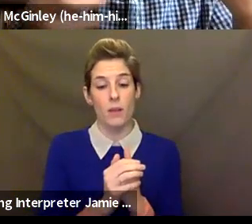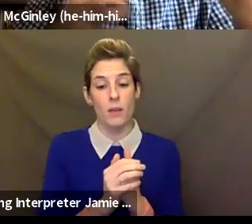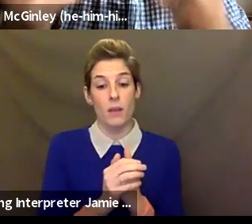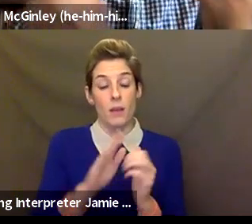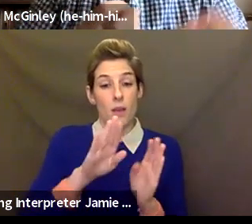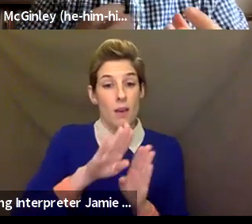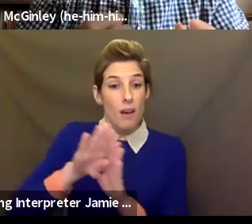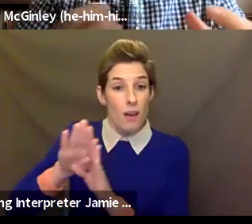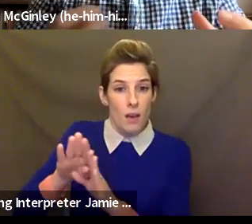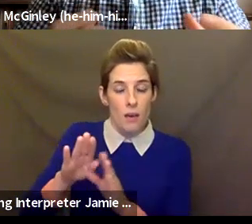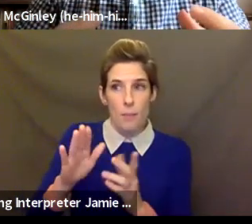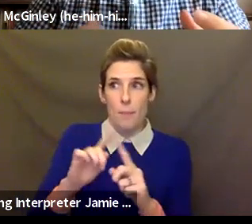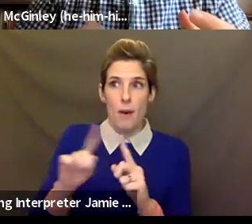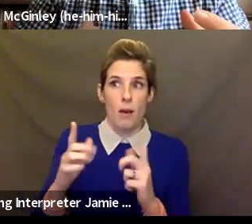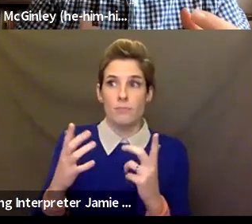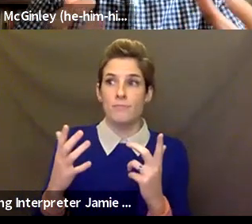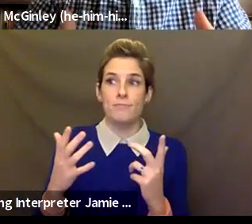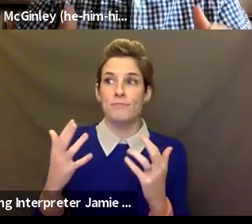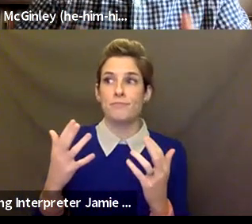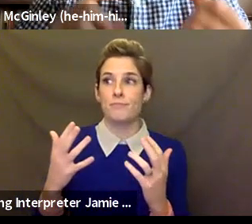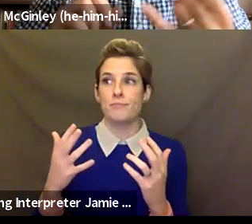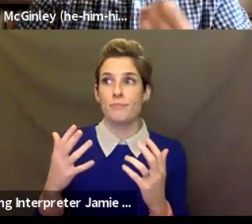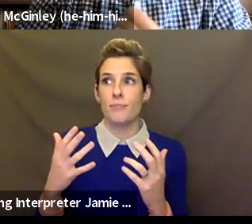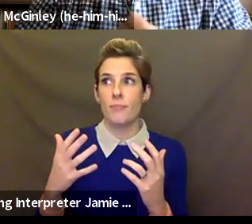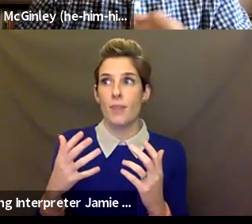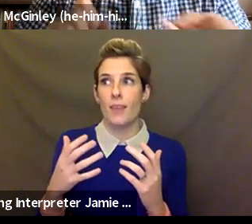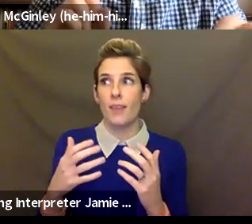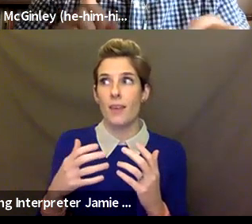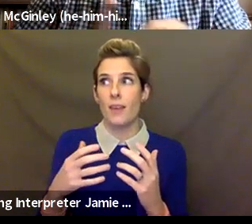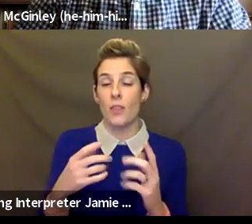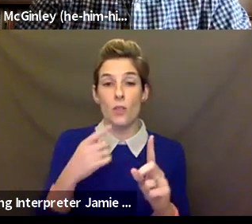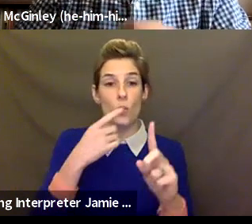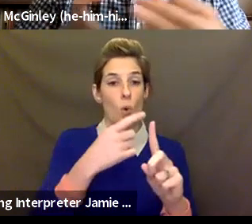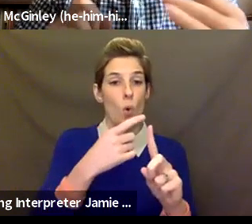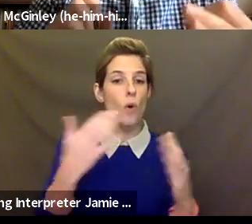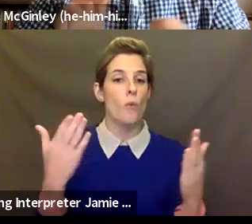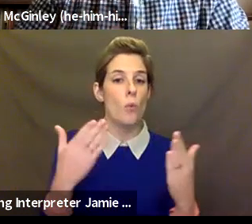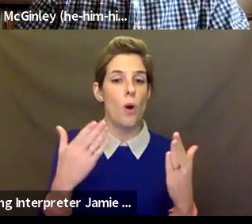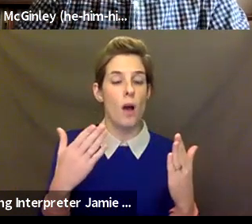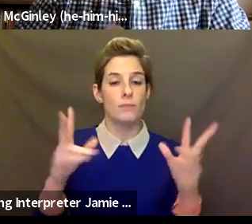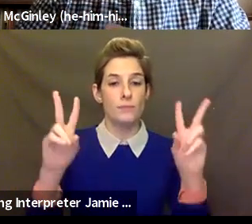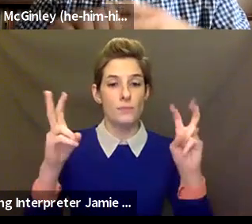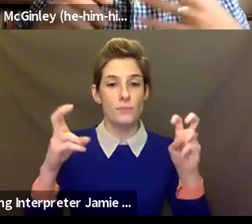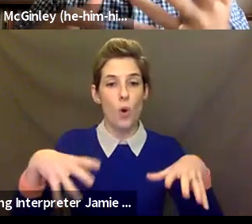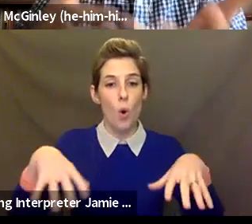intensified goals of holding space, showing up, like,